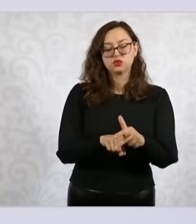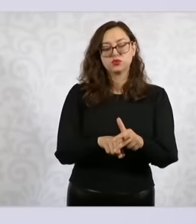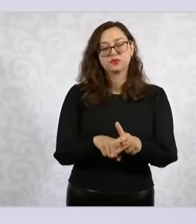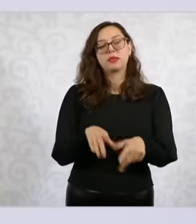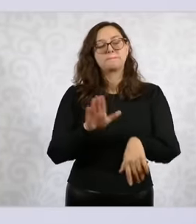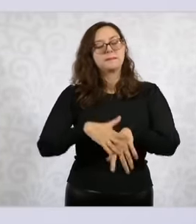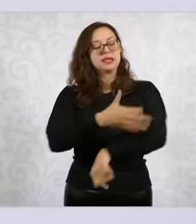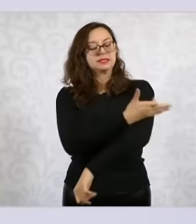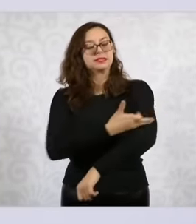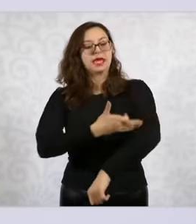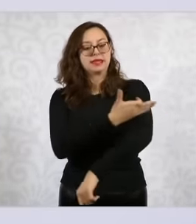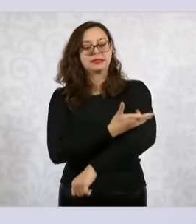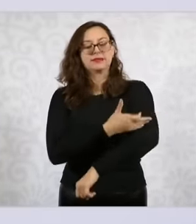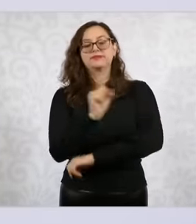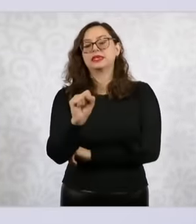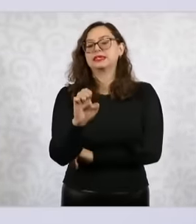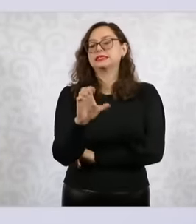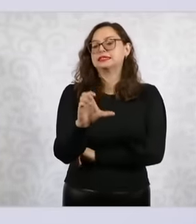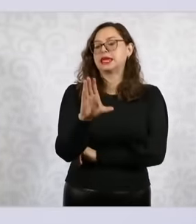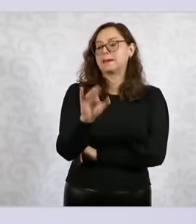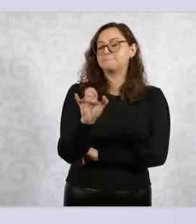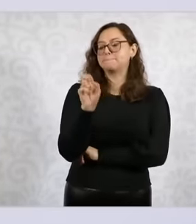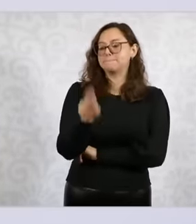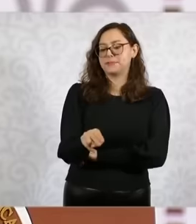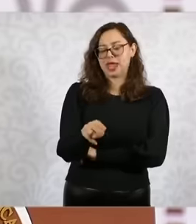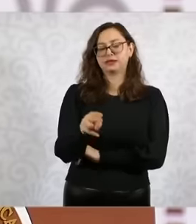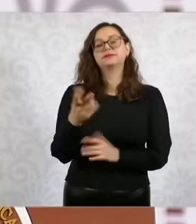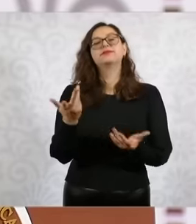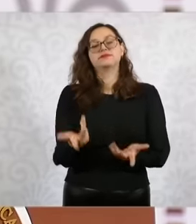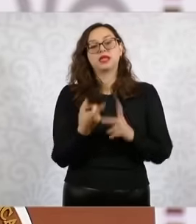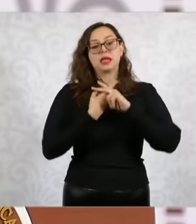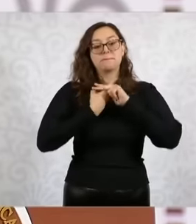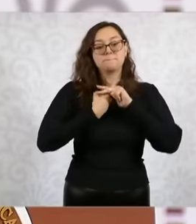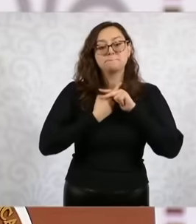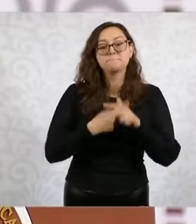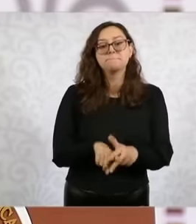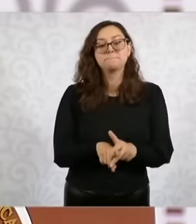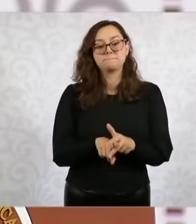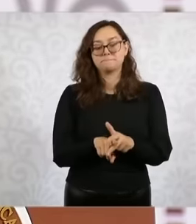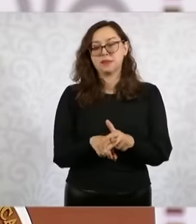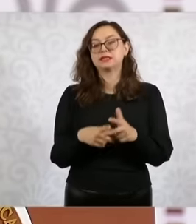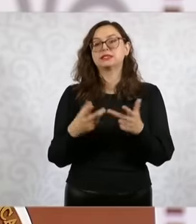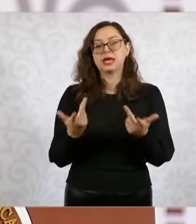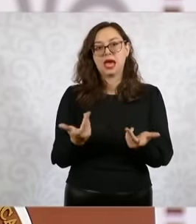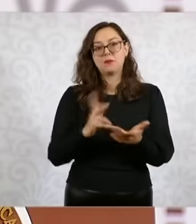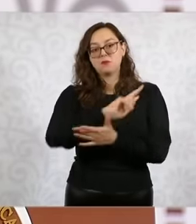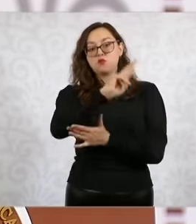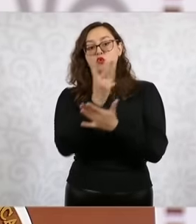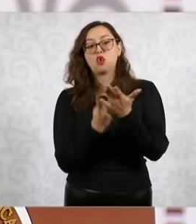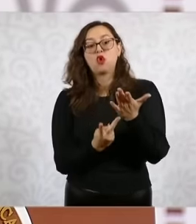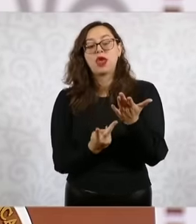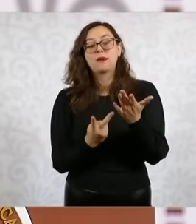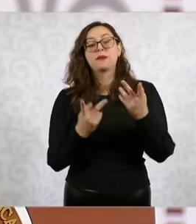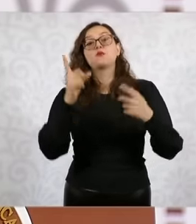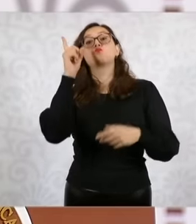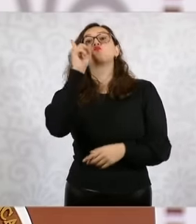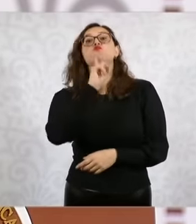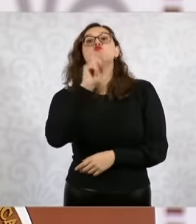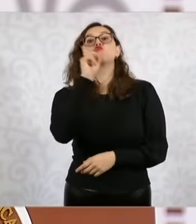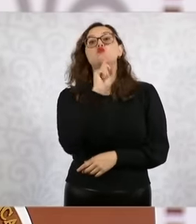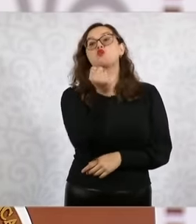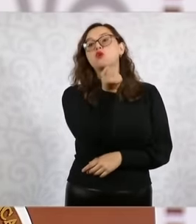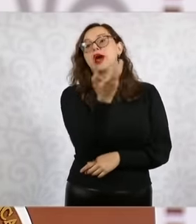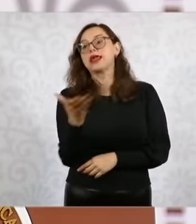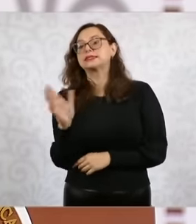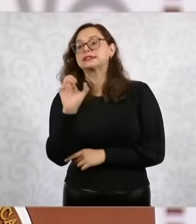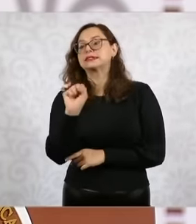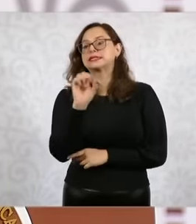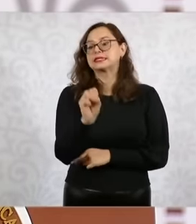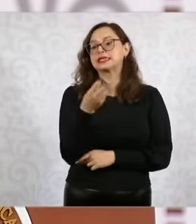well-being because this month the registration of women aged 63 and 64 begins,